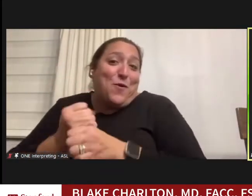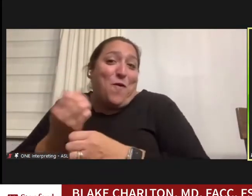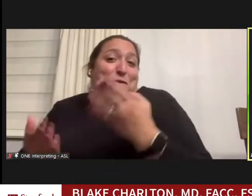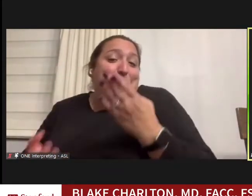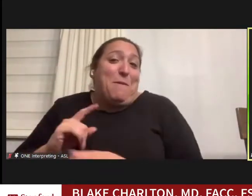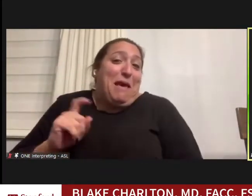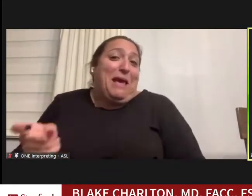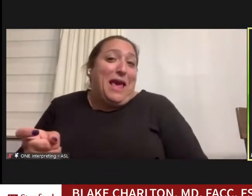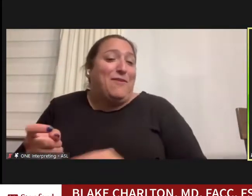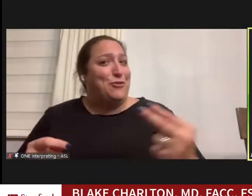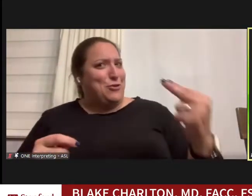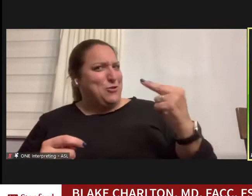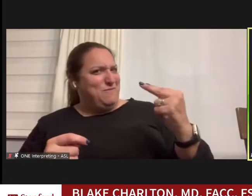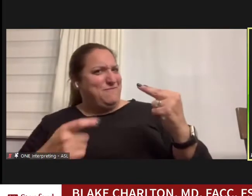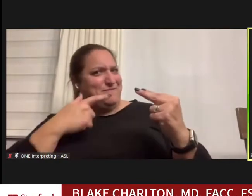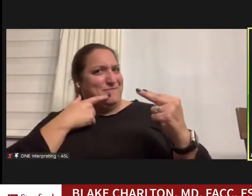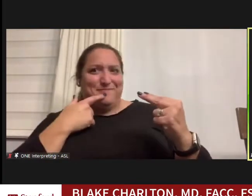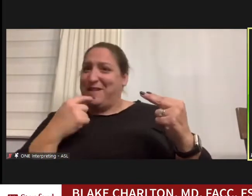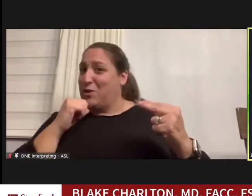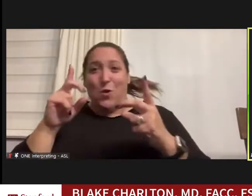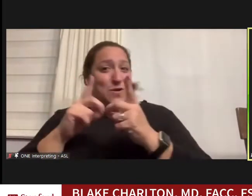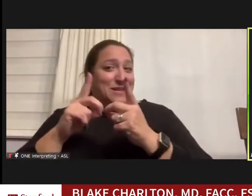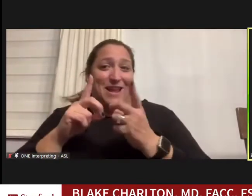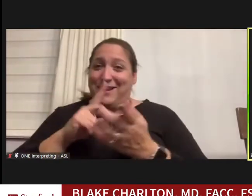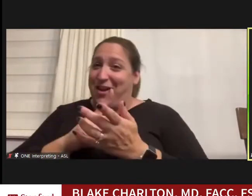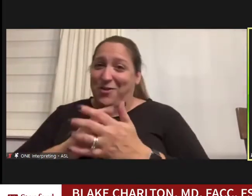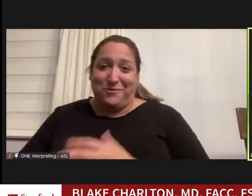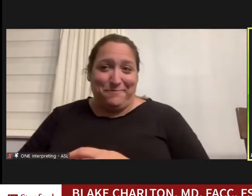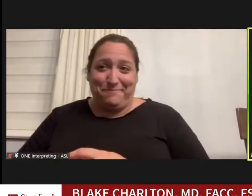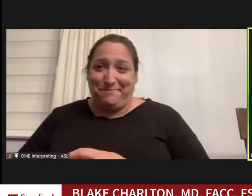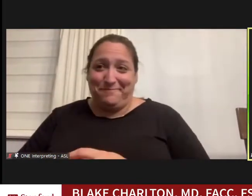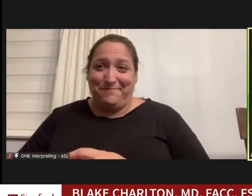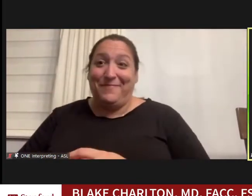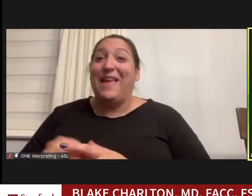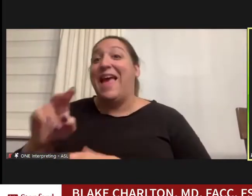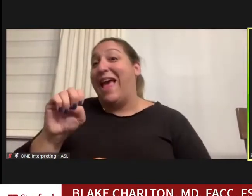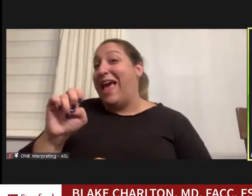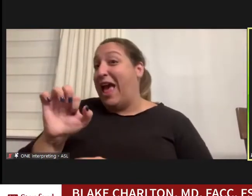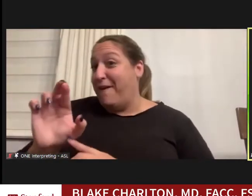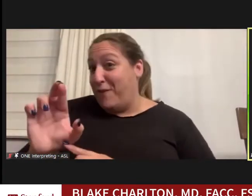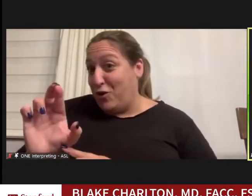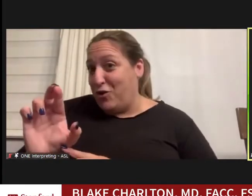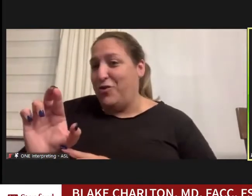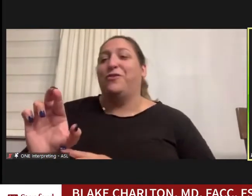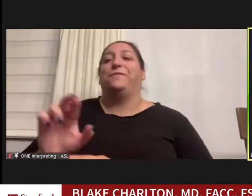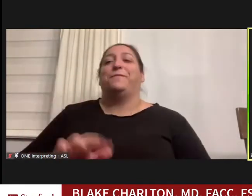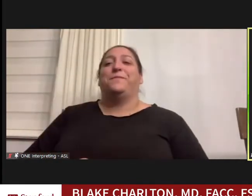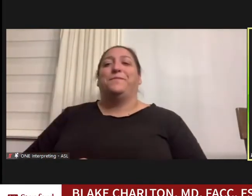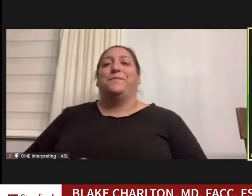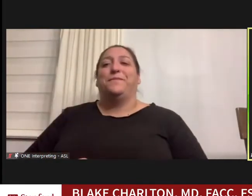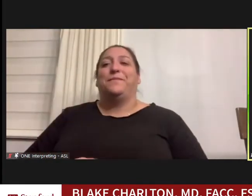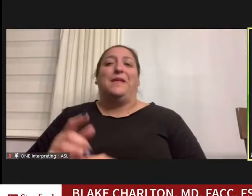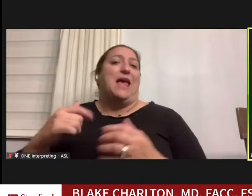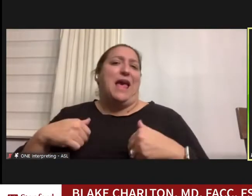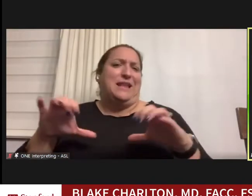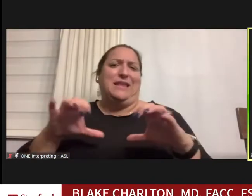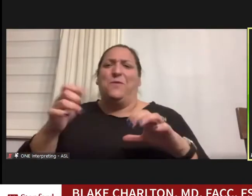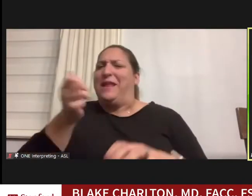at me and said will I don't date doctors. Ever. And so I did what any reasonable man would do,